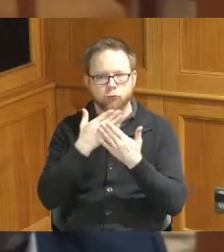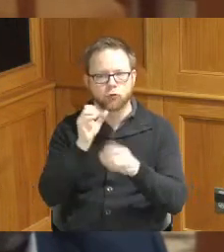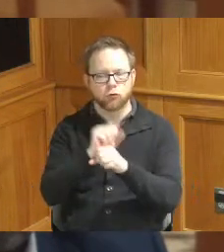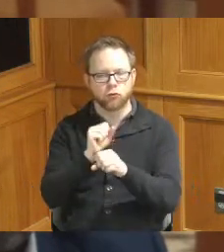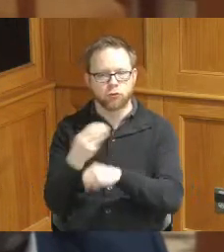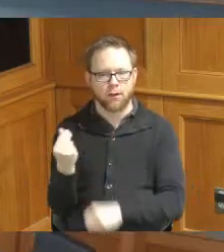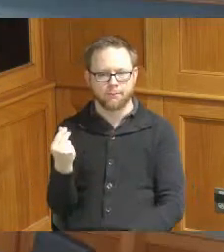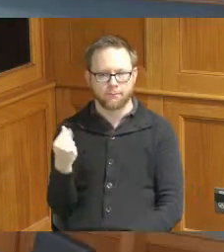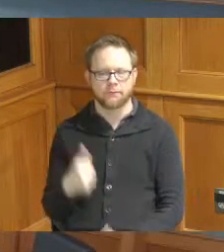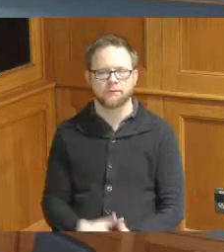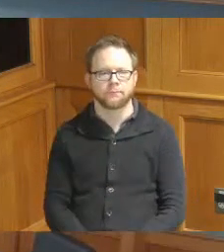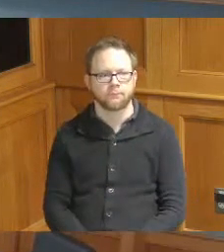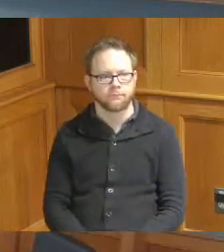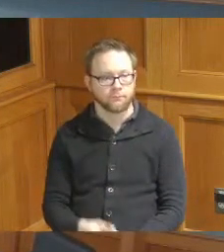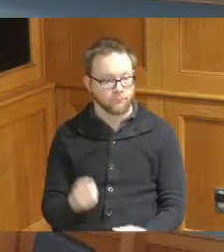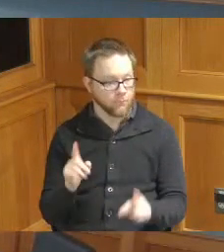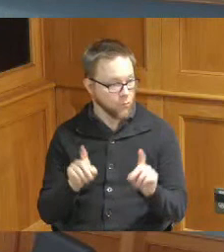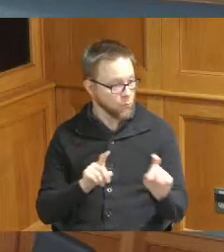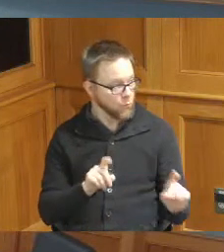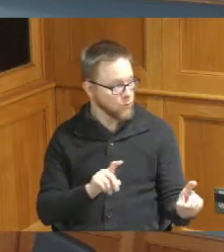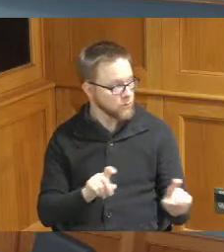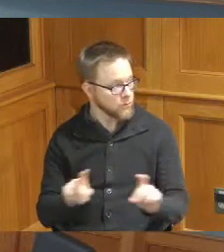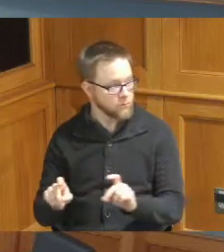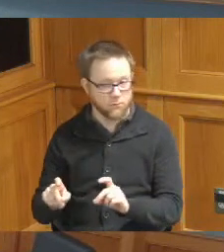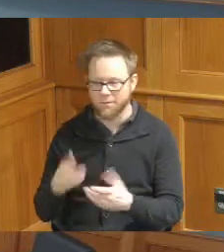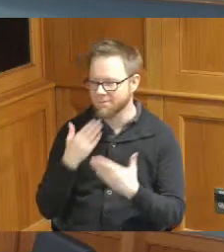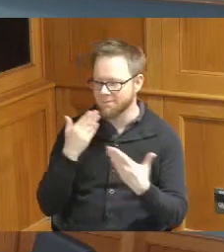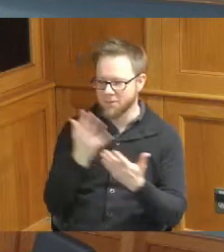any questions thank you Colleen thank you very much thank you